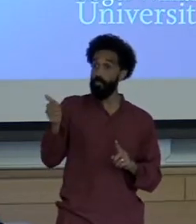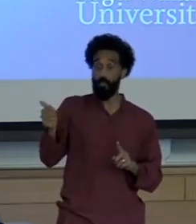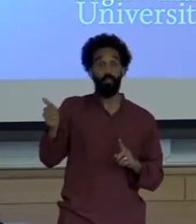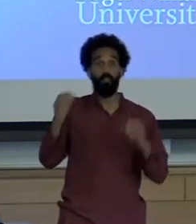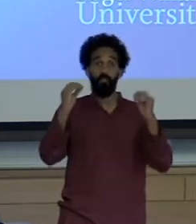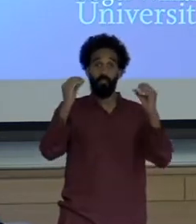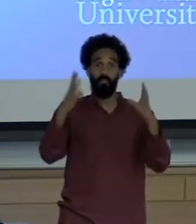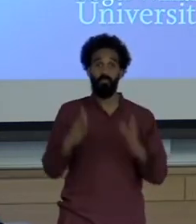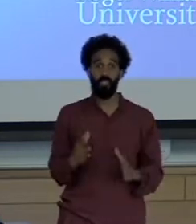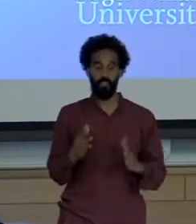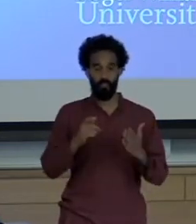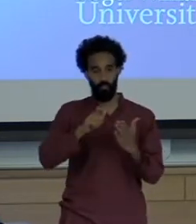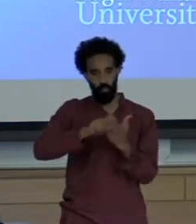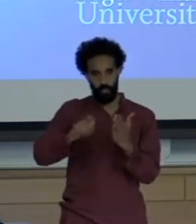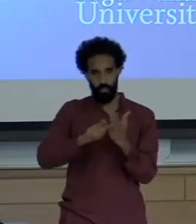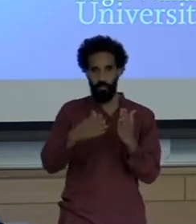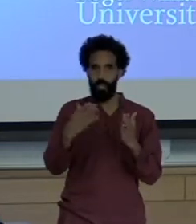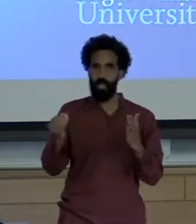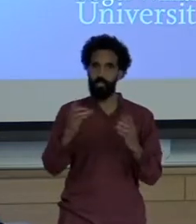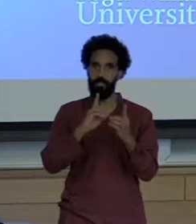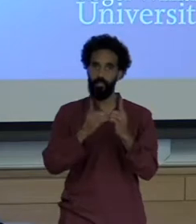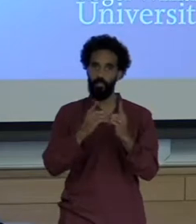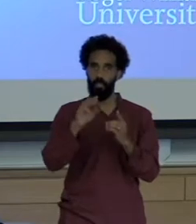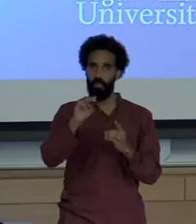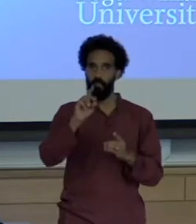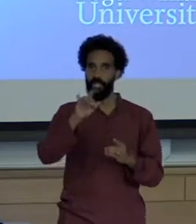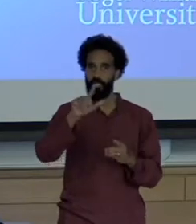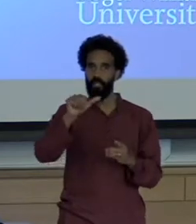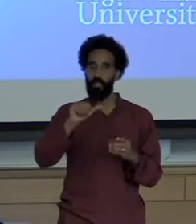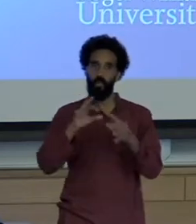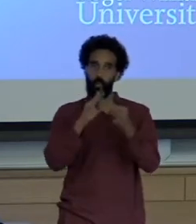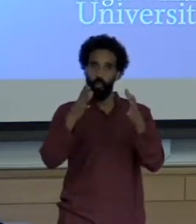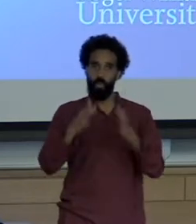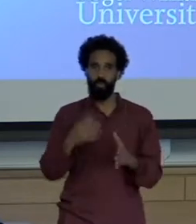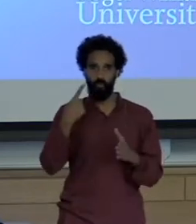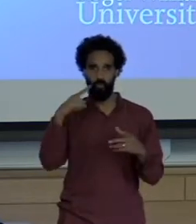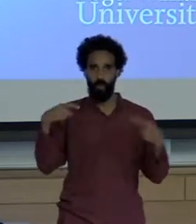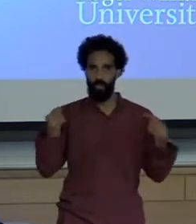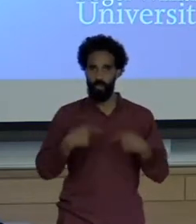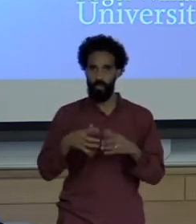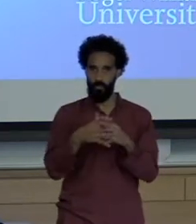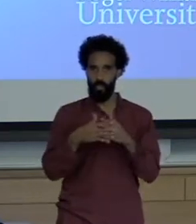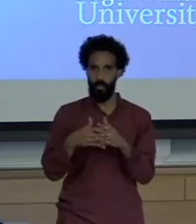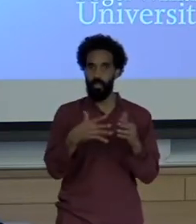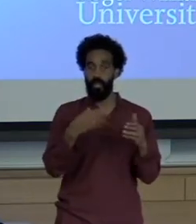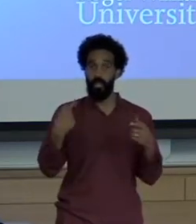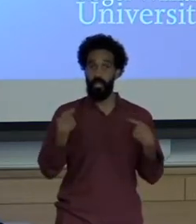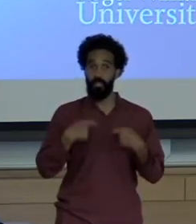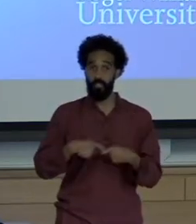program coordinator for Latin American and Latino Studies at Roger Williams University which she founded